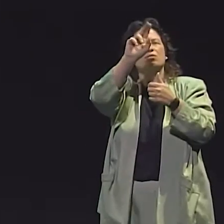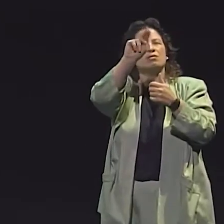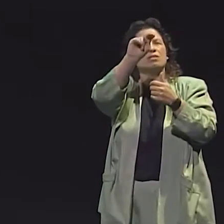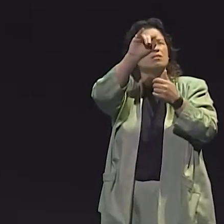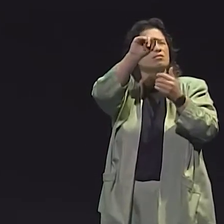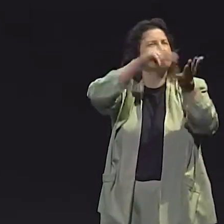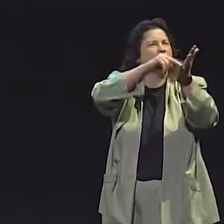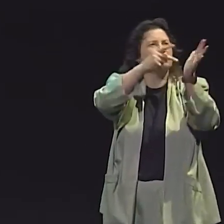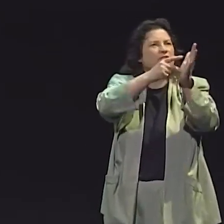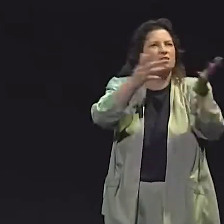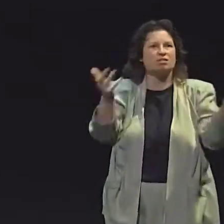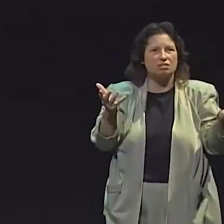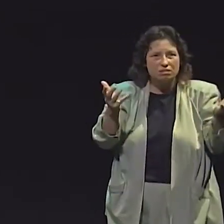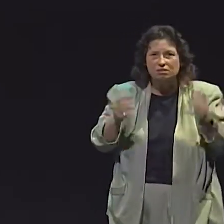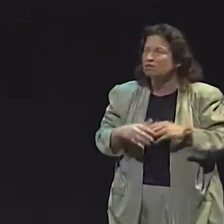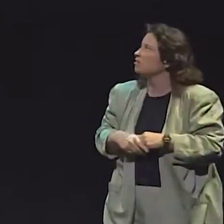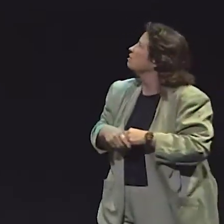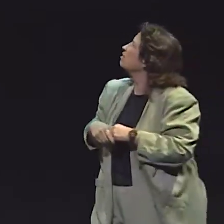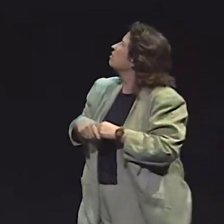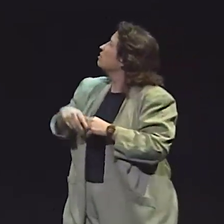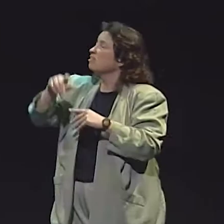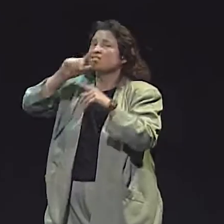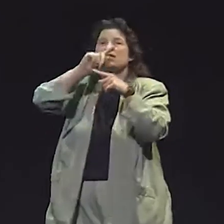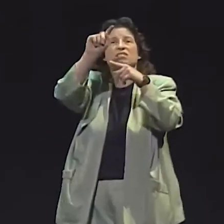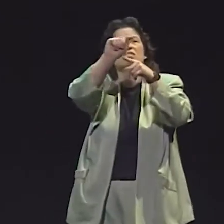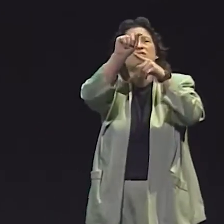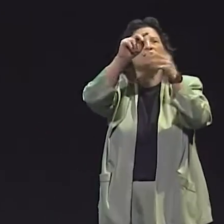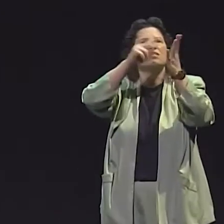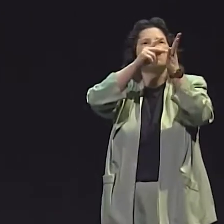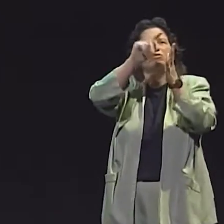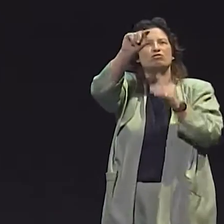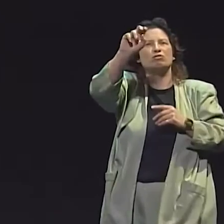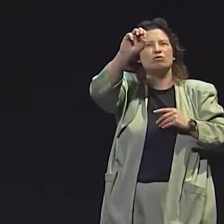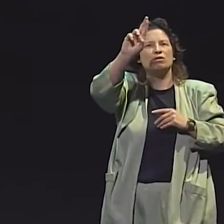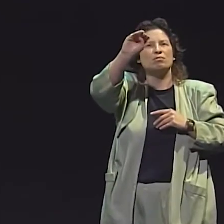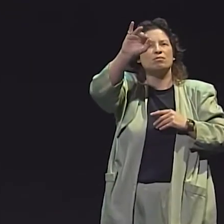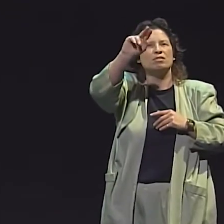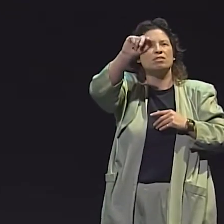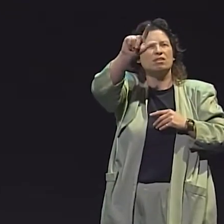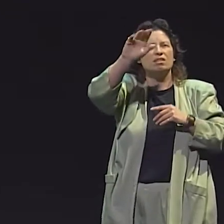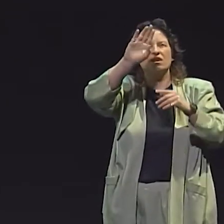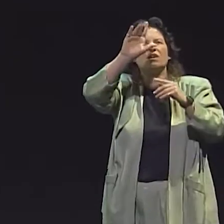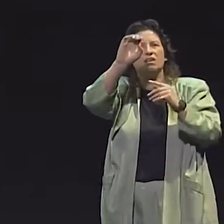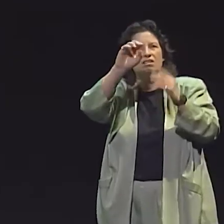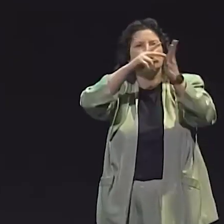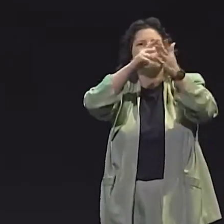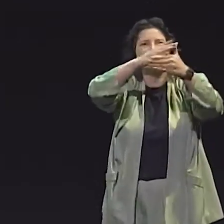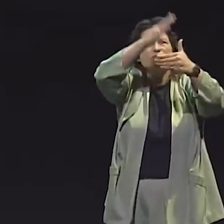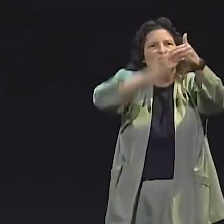AND I TRIED TO USE T-UNITS IN THE SAME WAY THAT PEOPLE WHO HAVE STUDIED SPOKEN LANGUAGE AND ENGLISH HAVE,